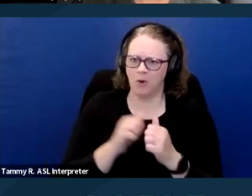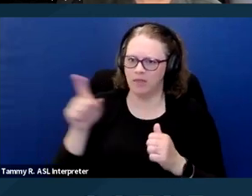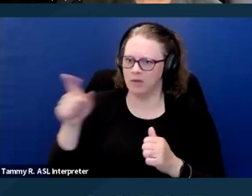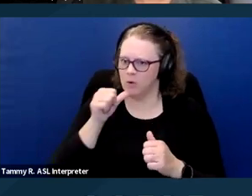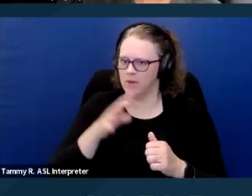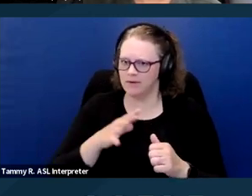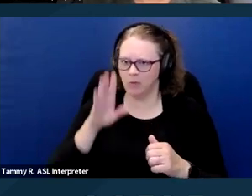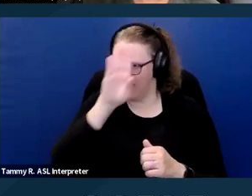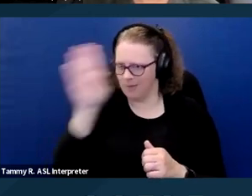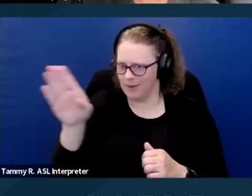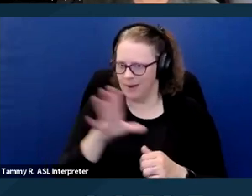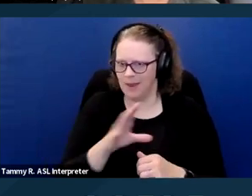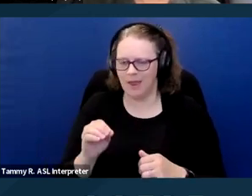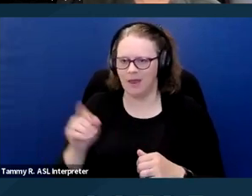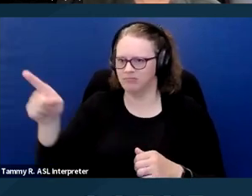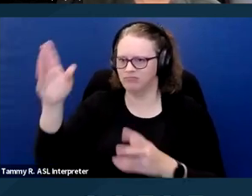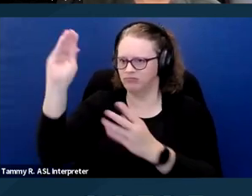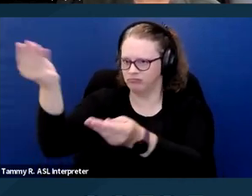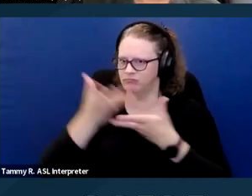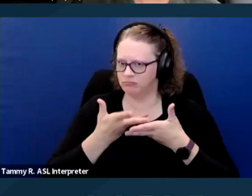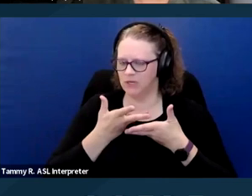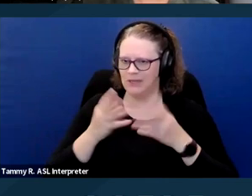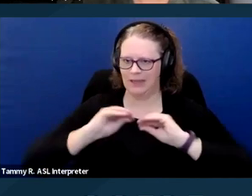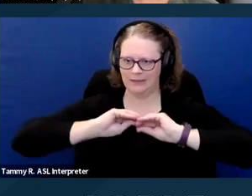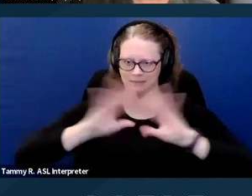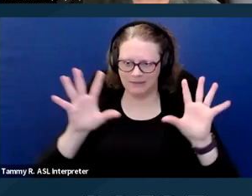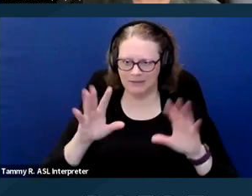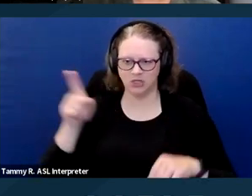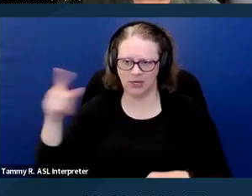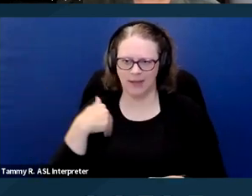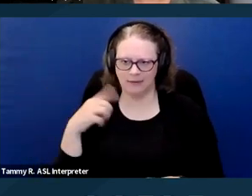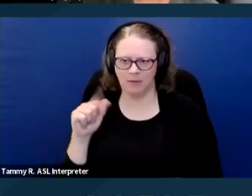and he was not informed explicitly that she had a disability.